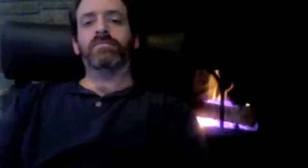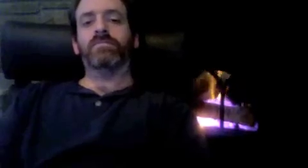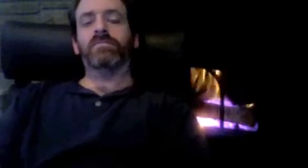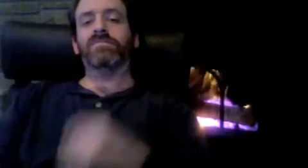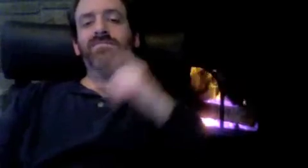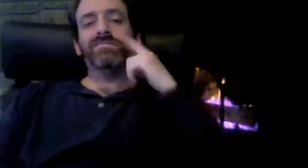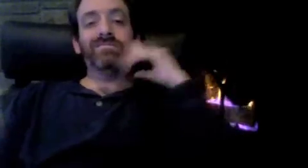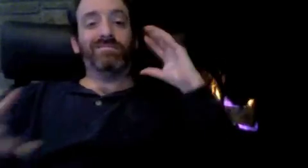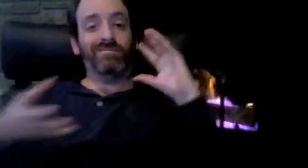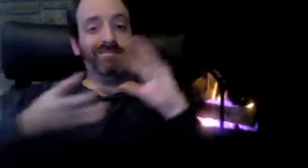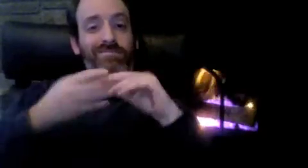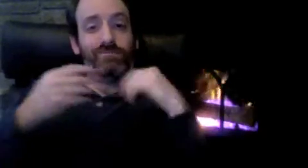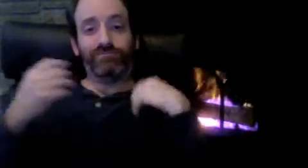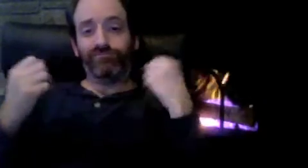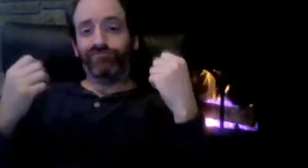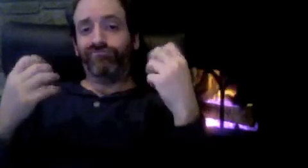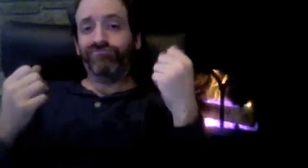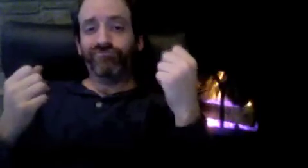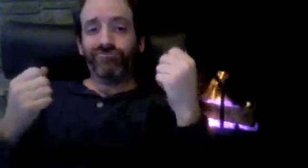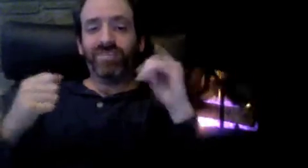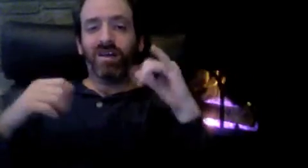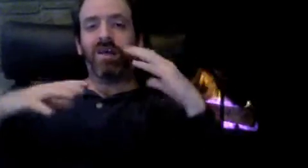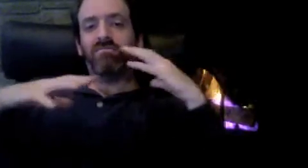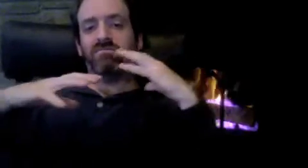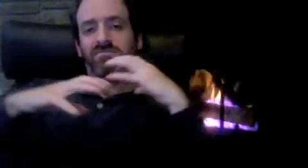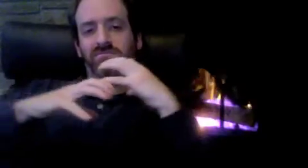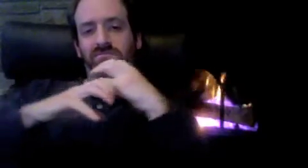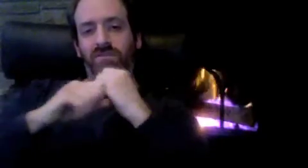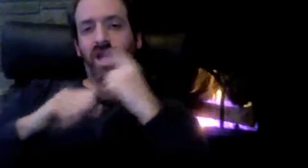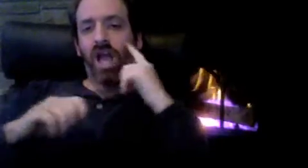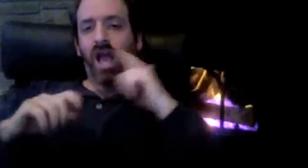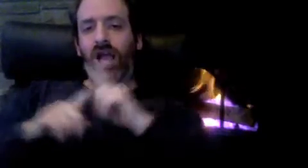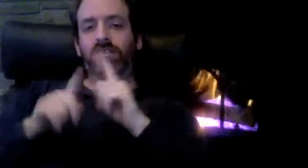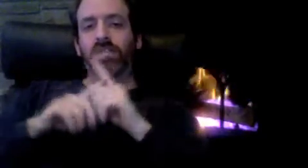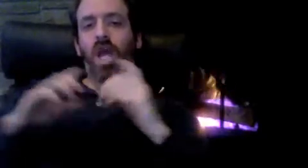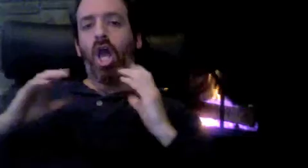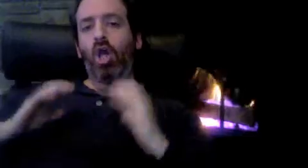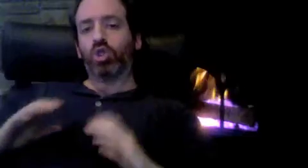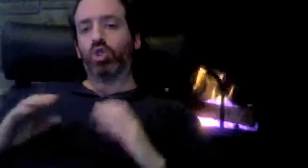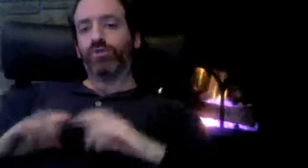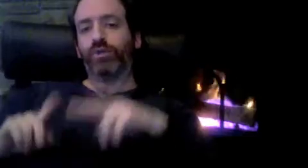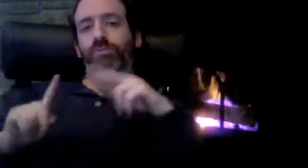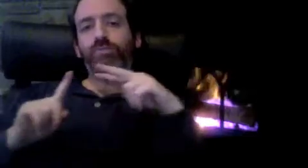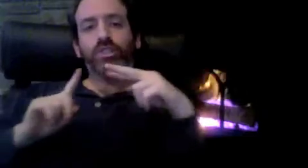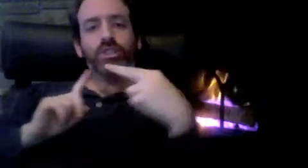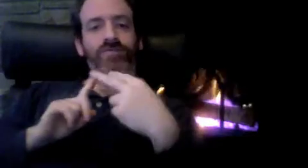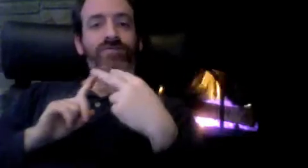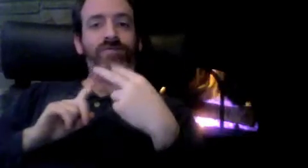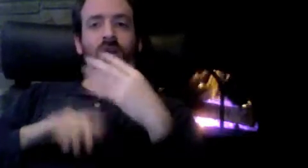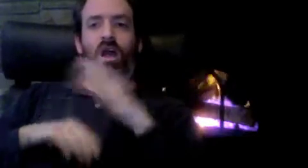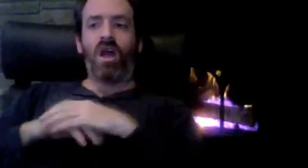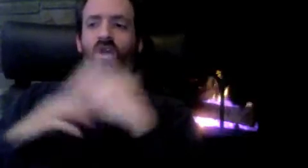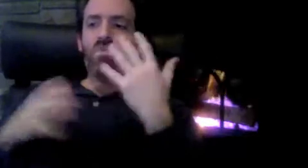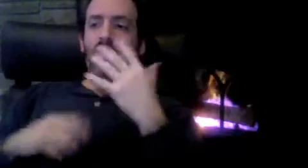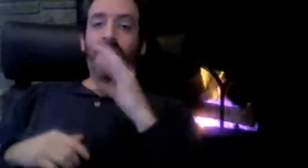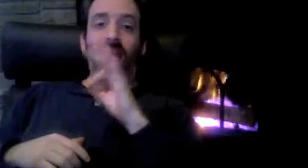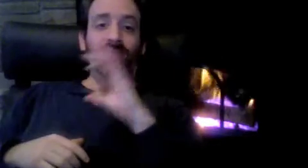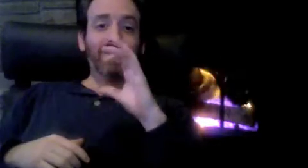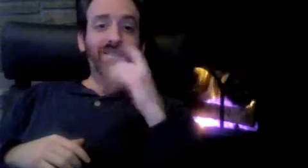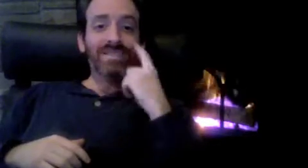That has said in past 11 videos, I'd like to sum up as a consumer who uses VRS regularly.